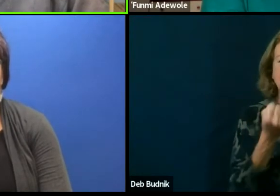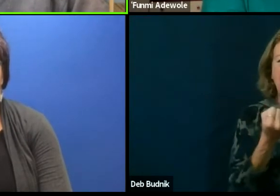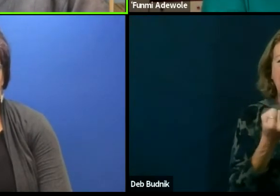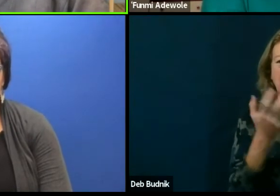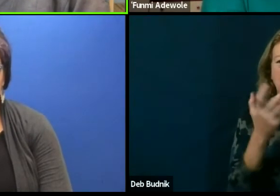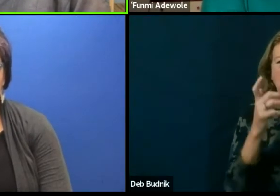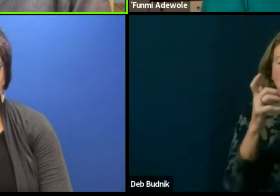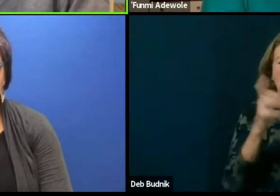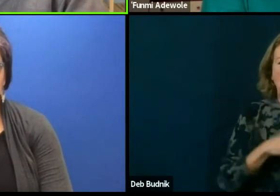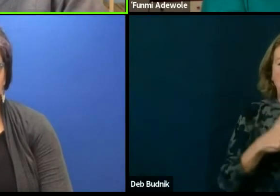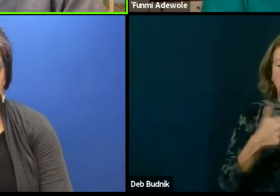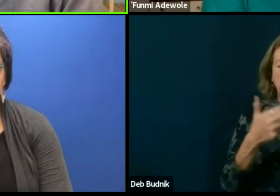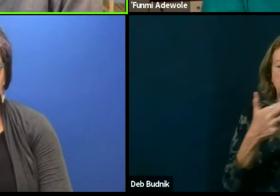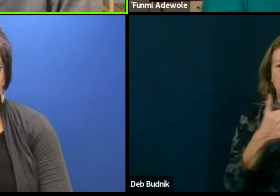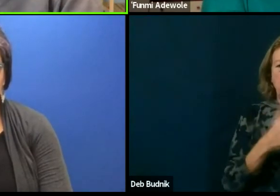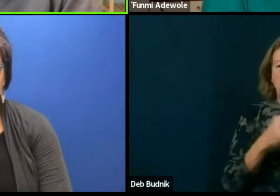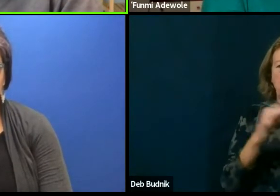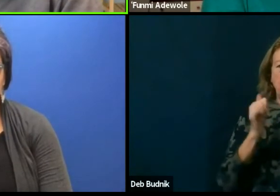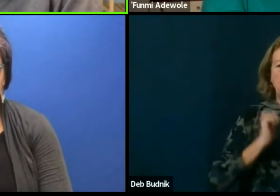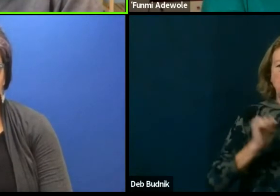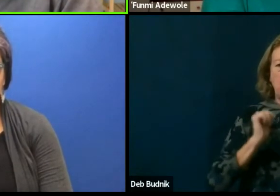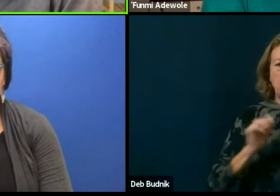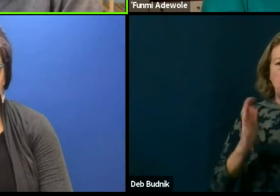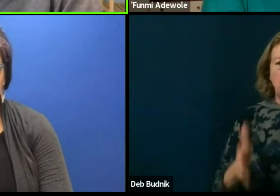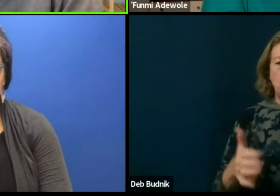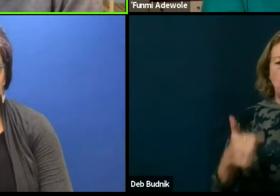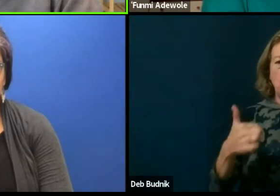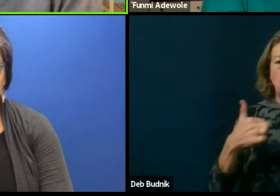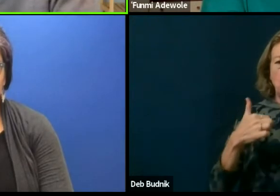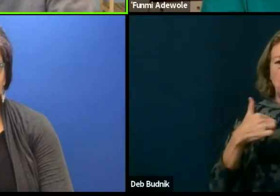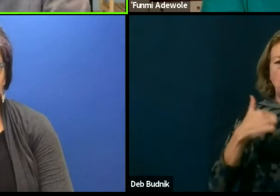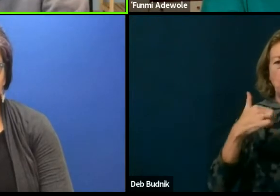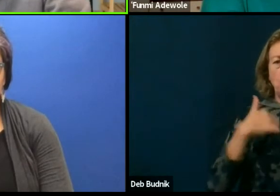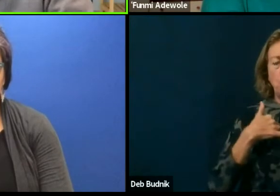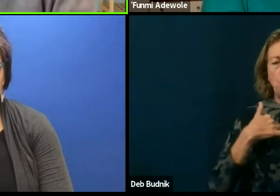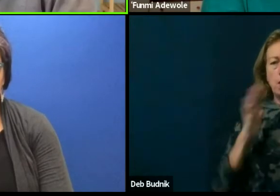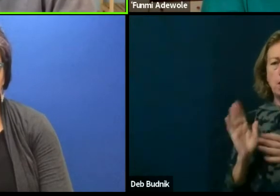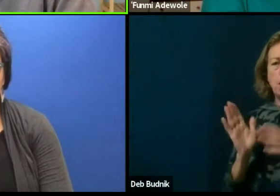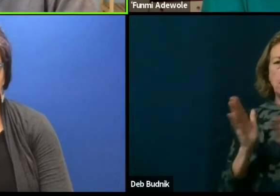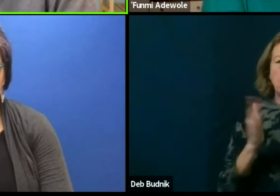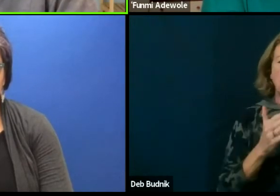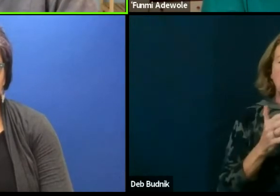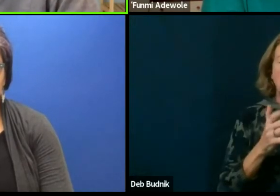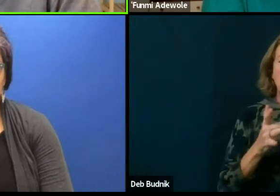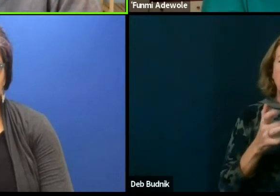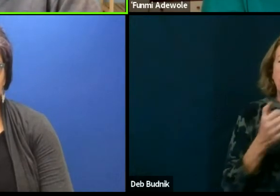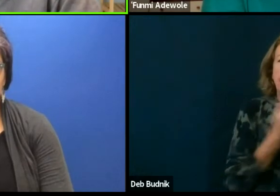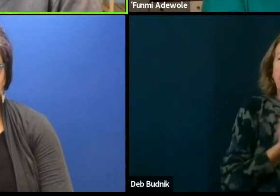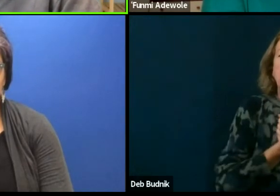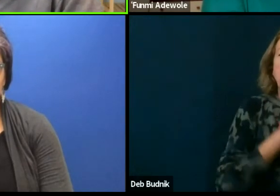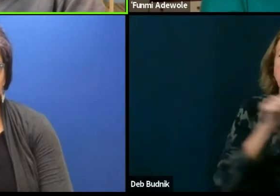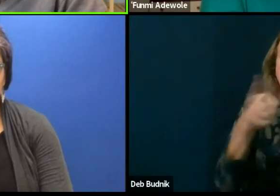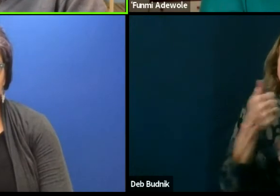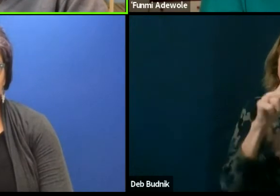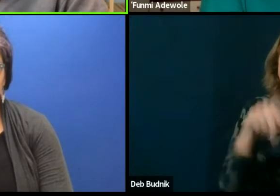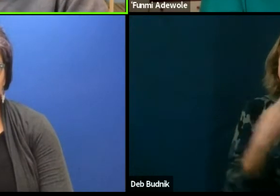when we put on a decolonial lens to and embrace you know other kinds of skills